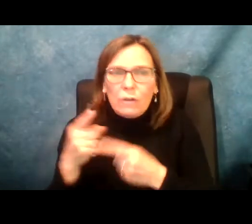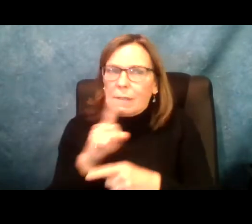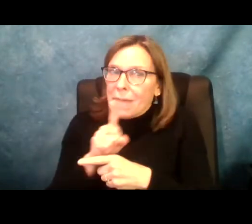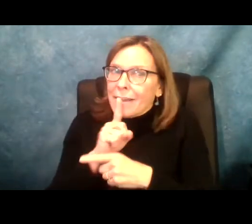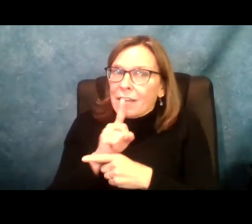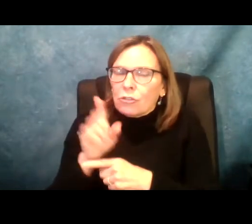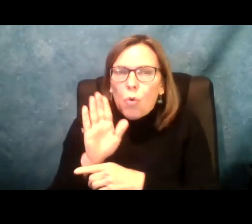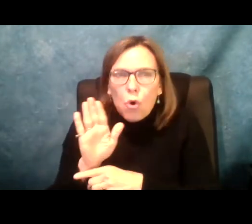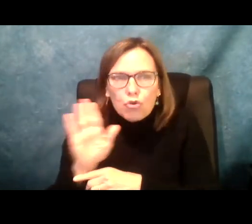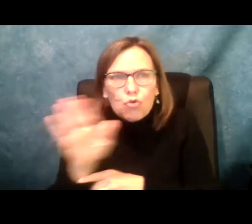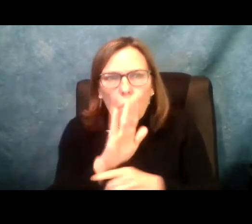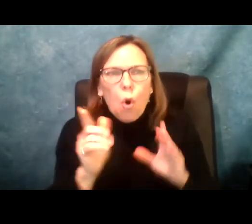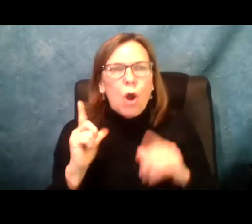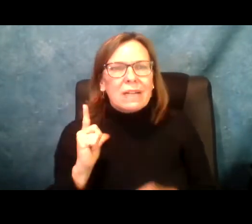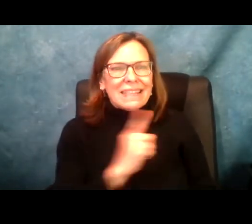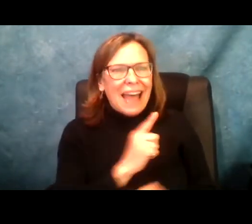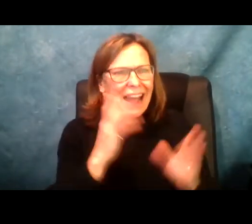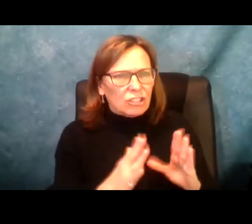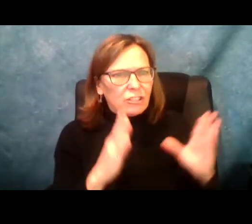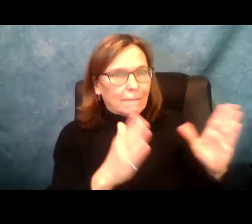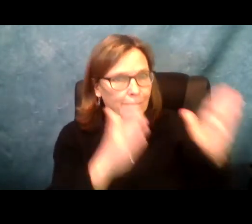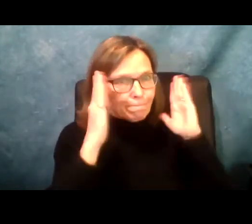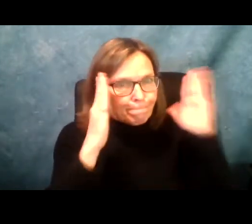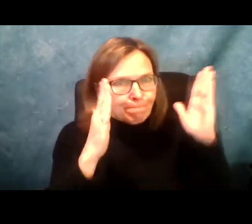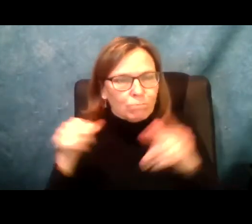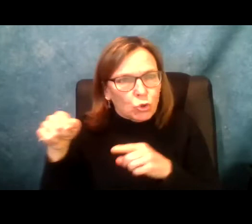the past decade,